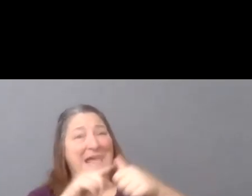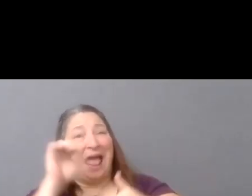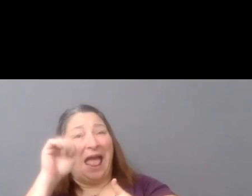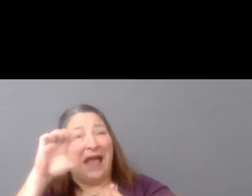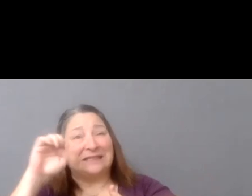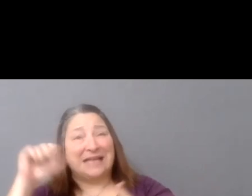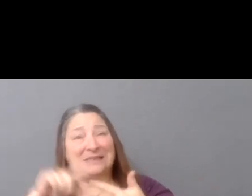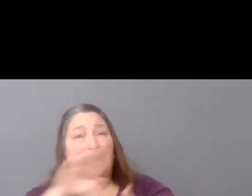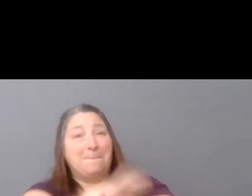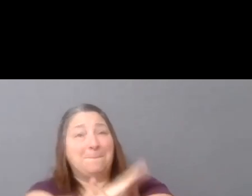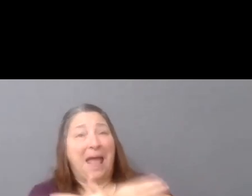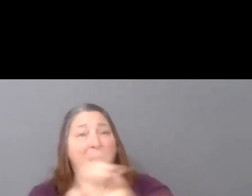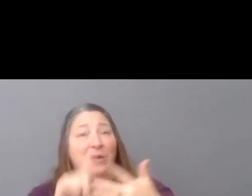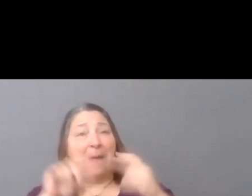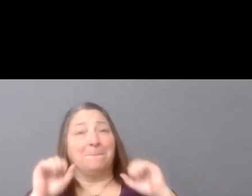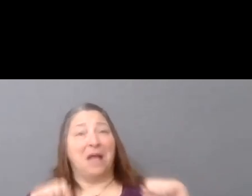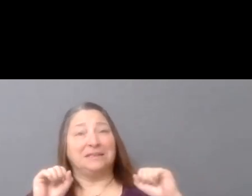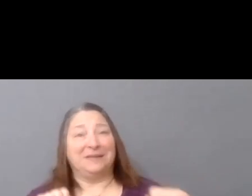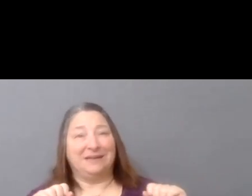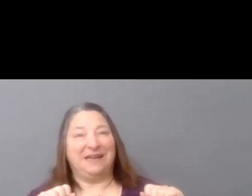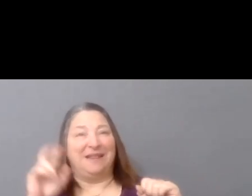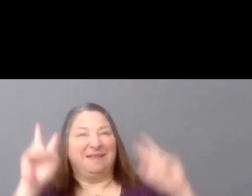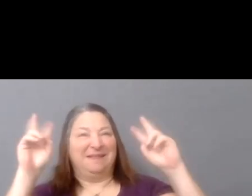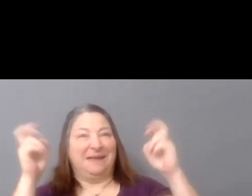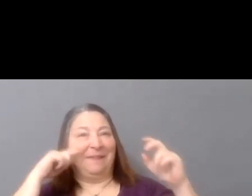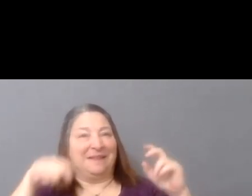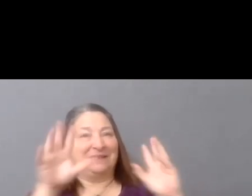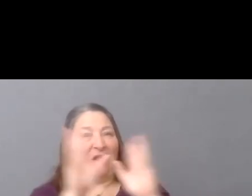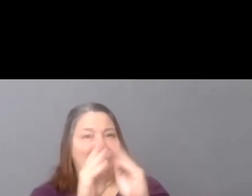And somewhat unlike past Getting Reals, which many of you